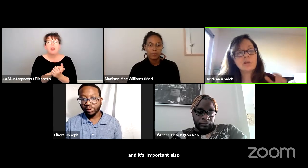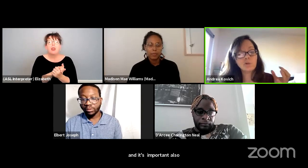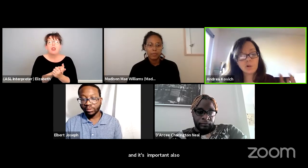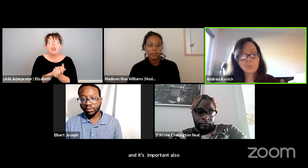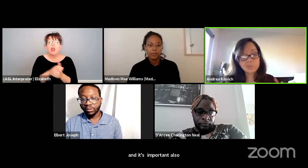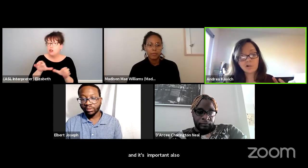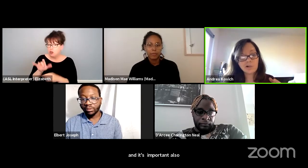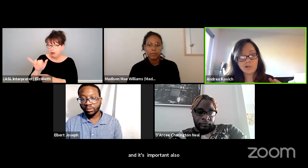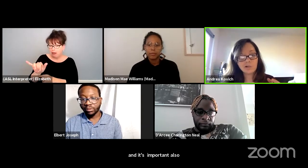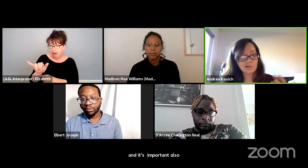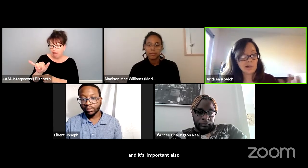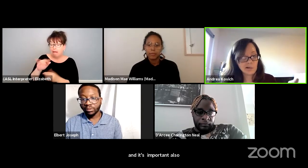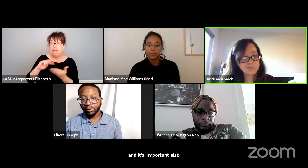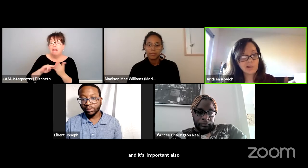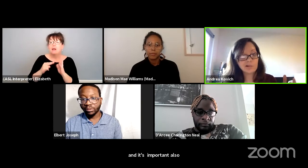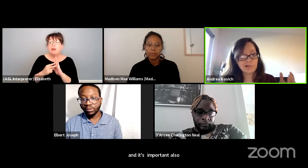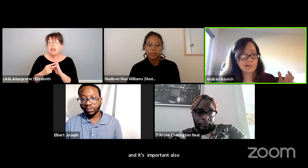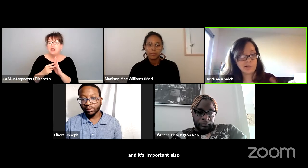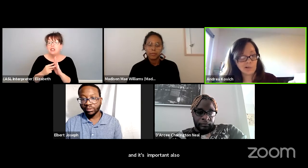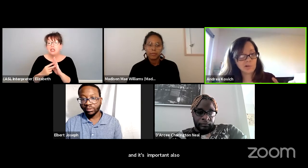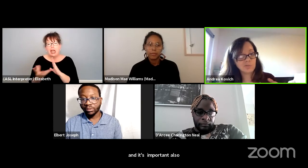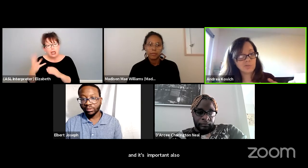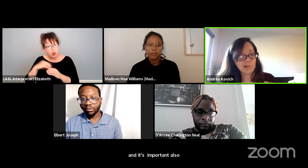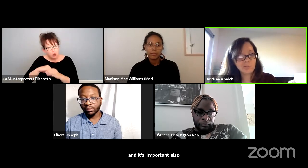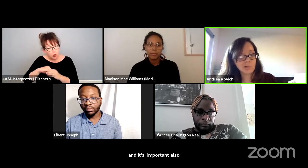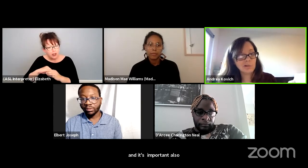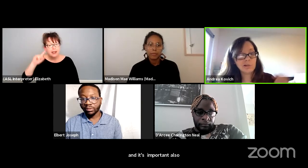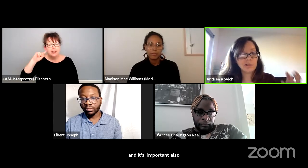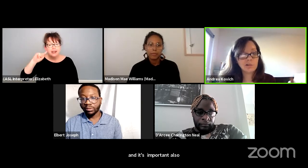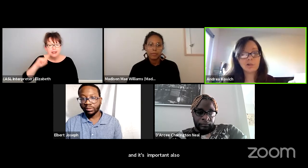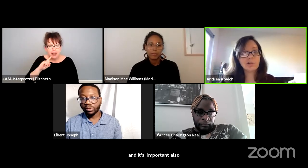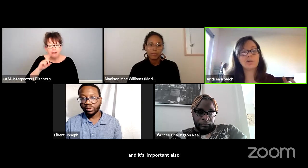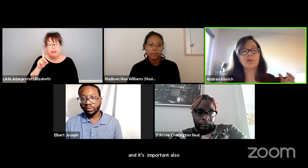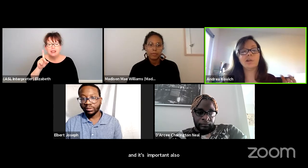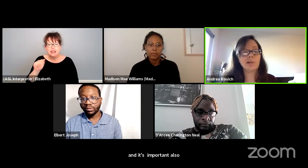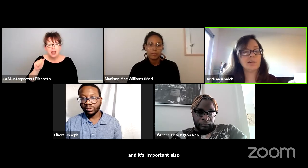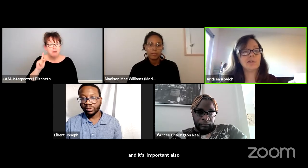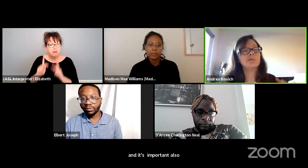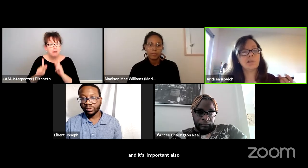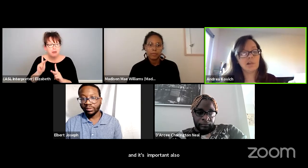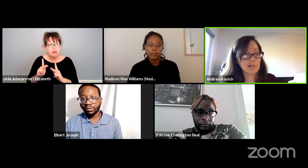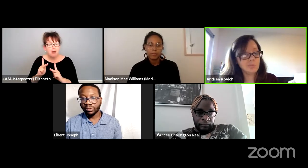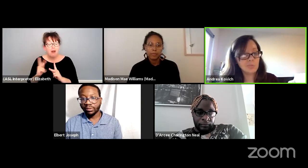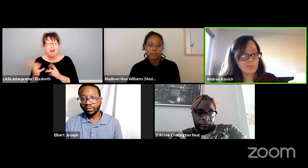incorporating deaf and disabled people into the creative team.